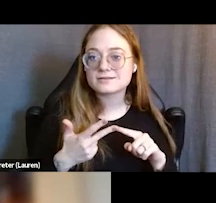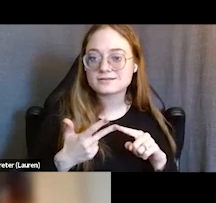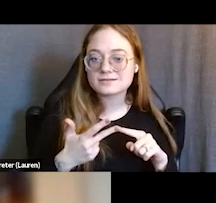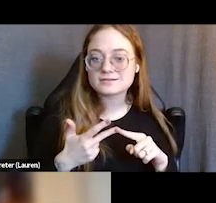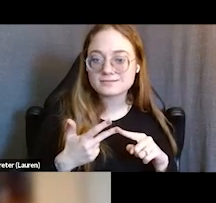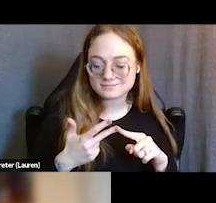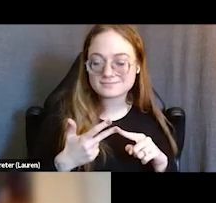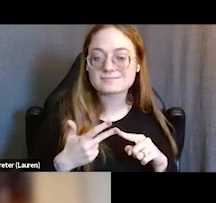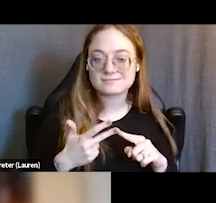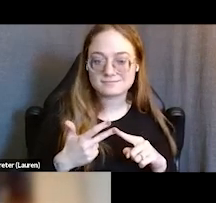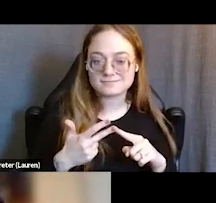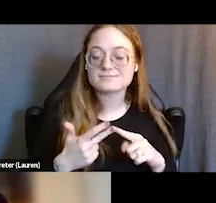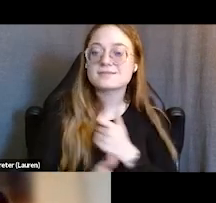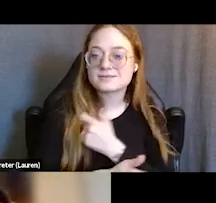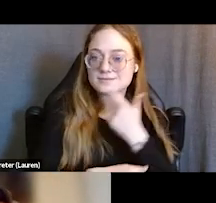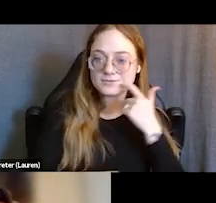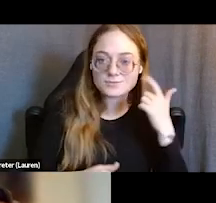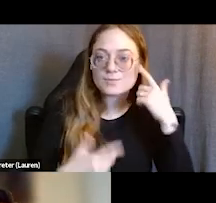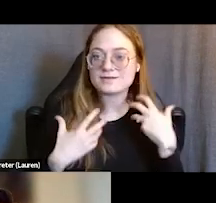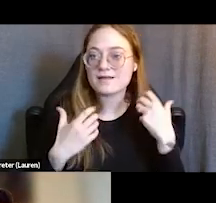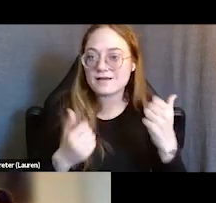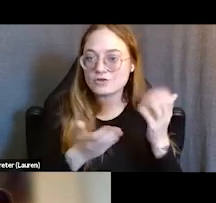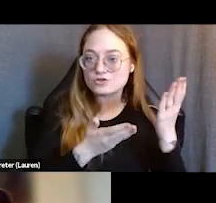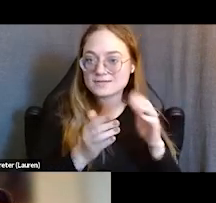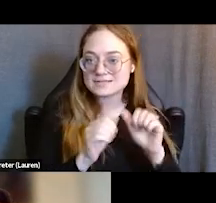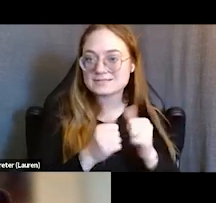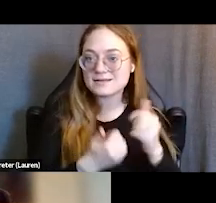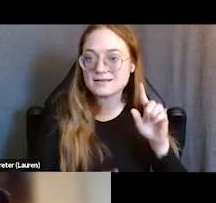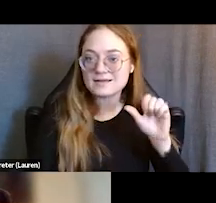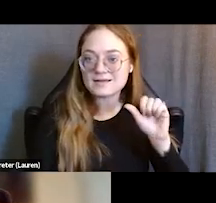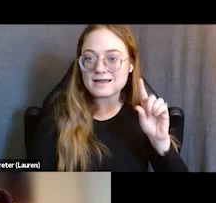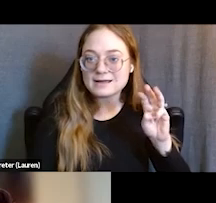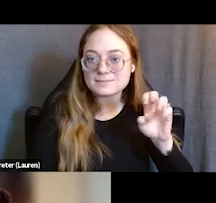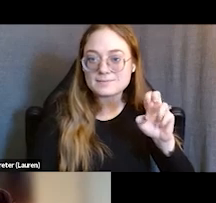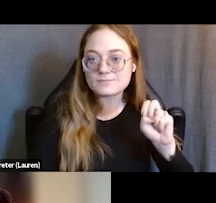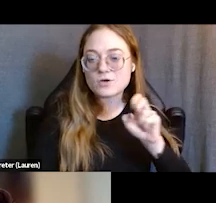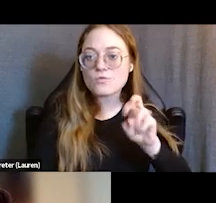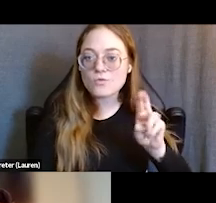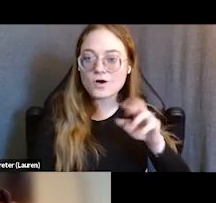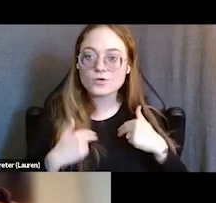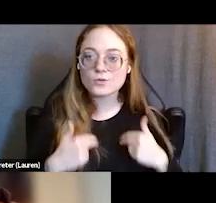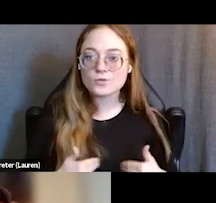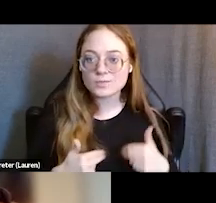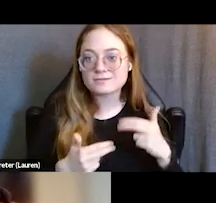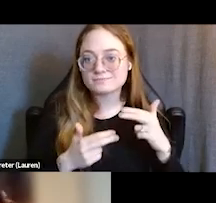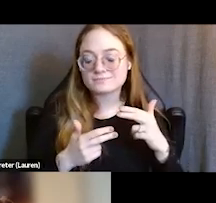and the Substance Abuse of Mental Health Services Administration, or the US Department of Health and Human Services.